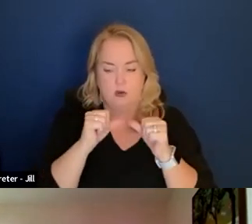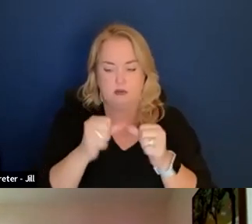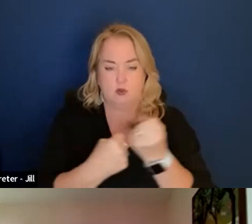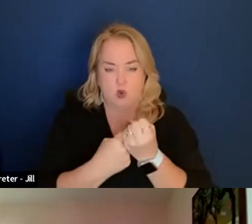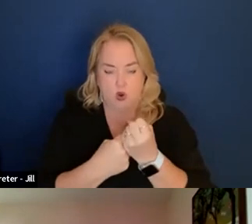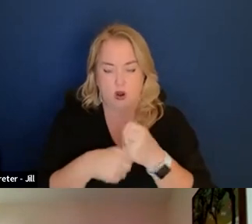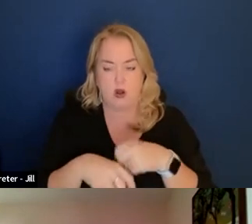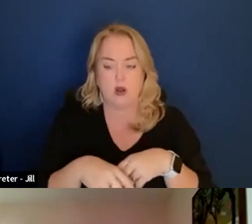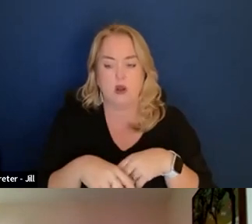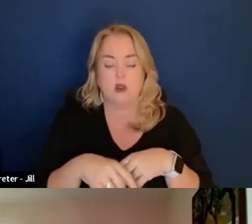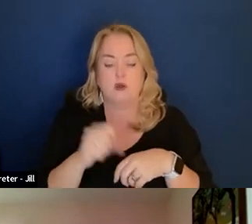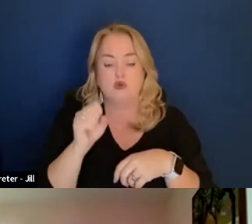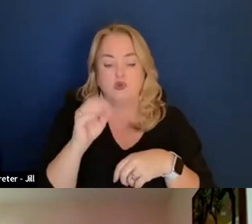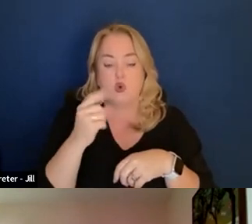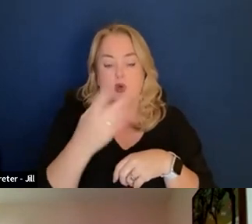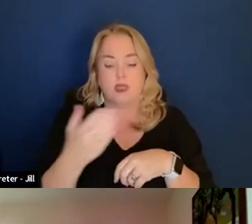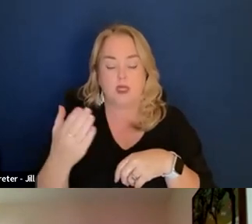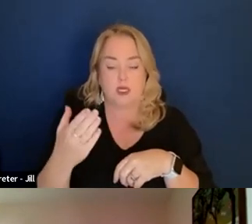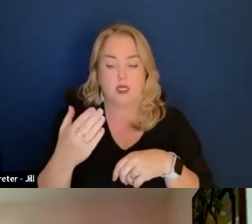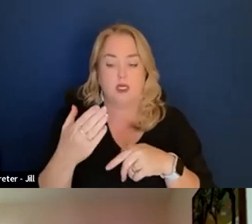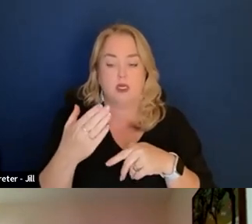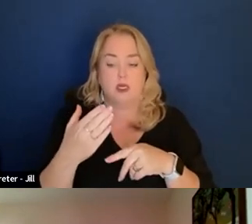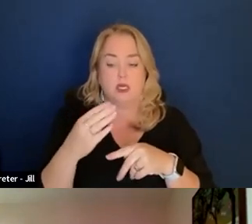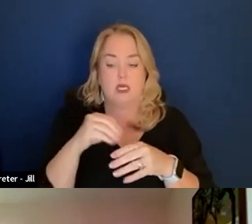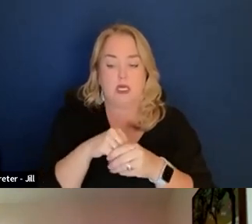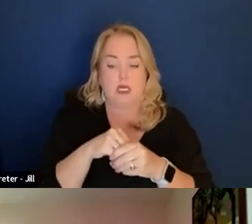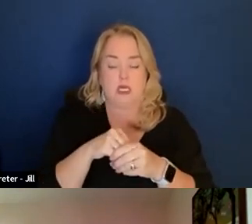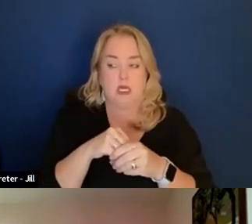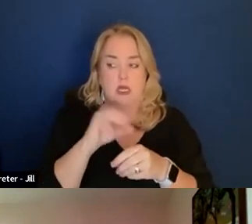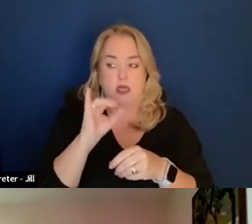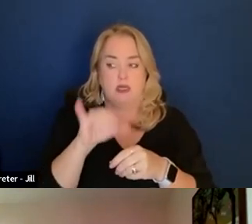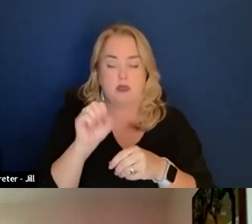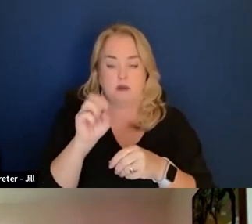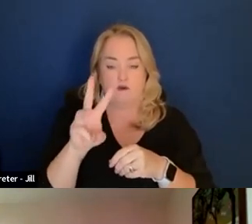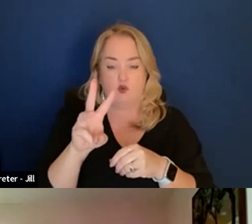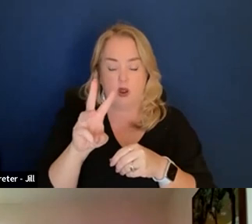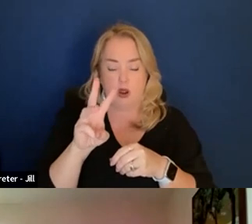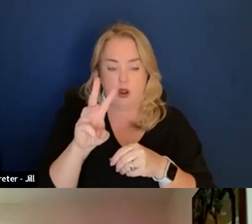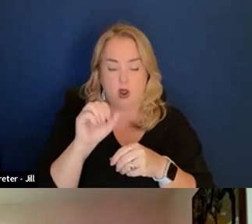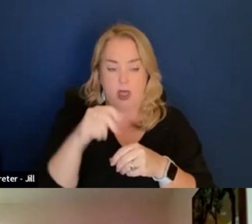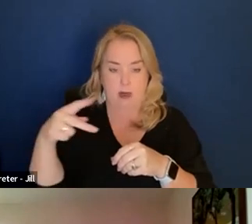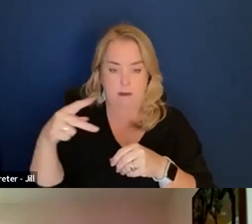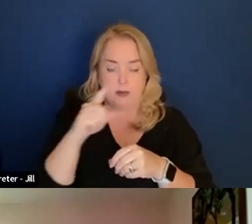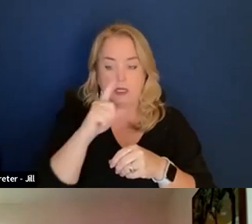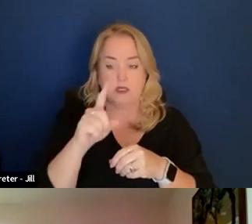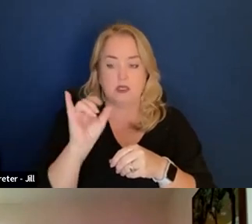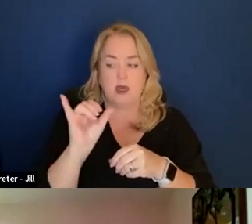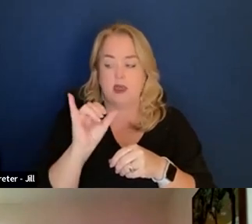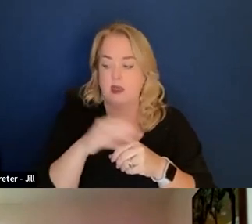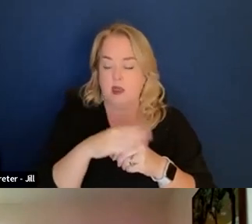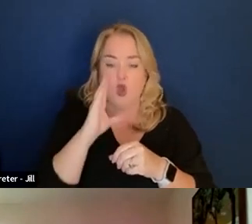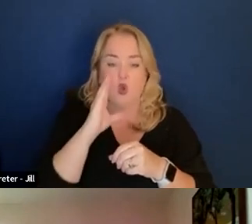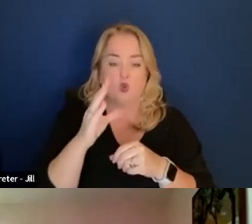And one of the features of the software application is that it will extract products